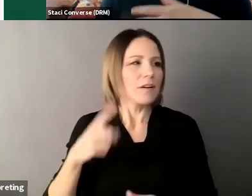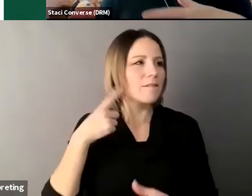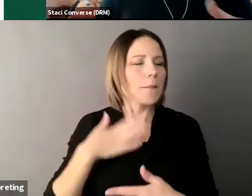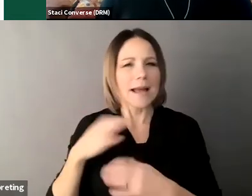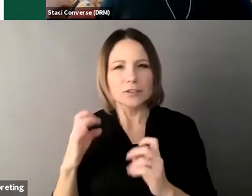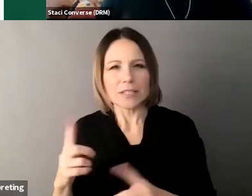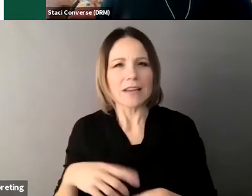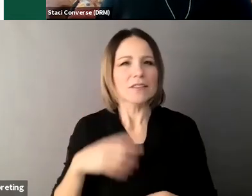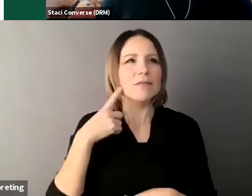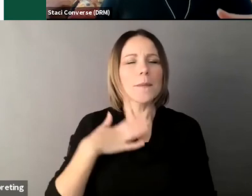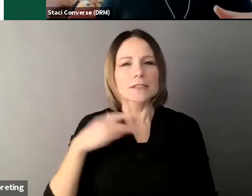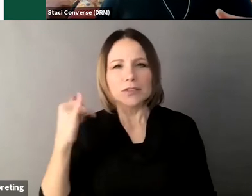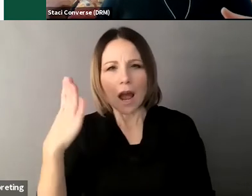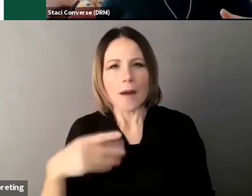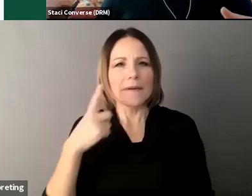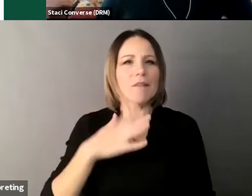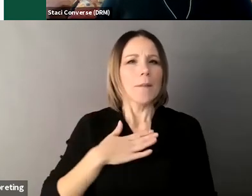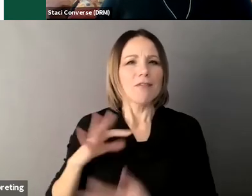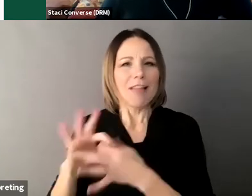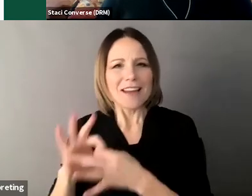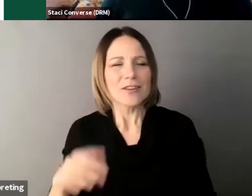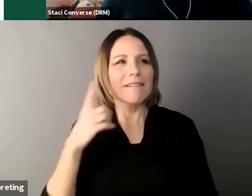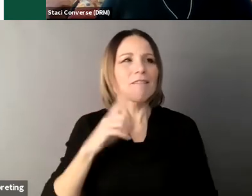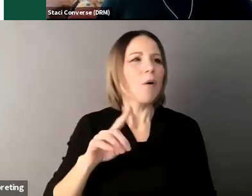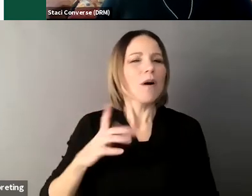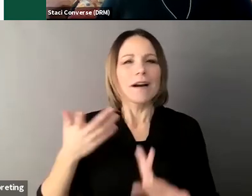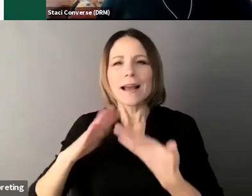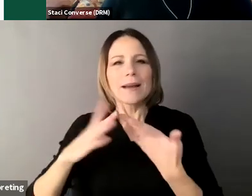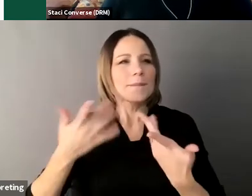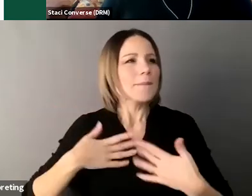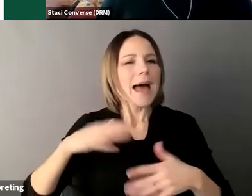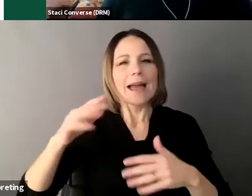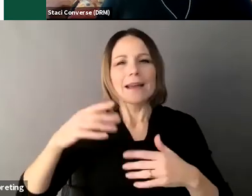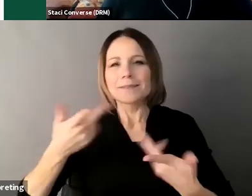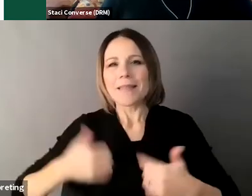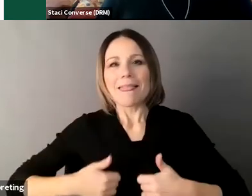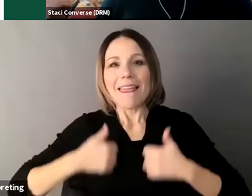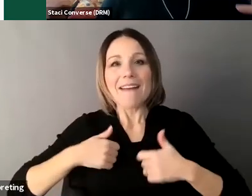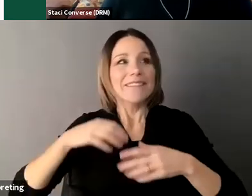community living legal matters personal safety and again this is going to look a